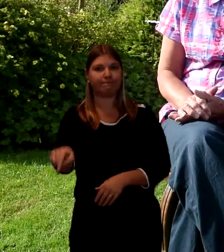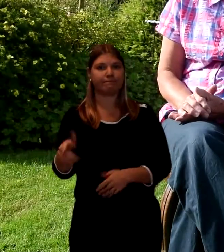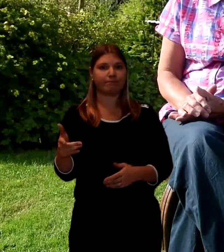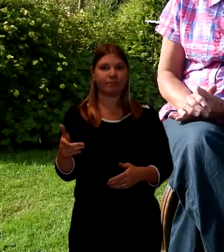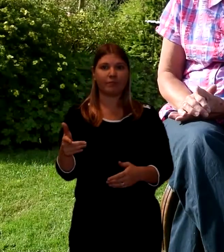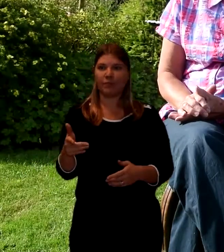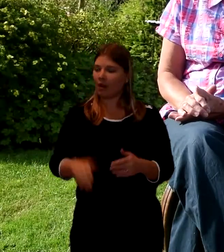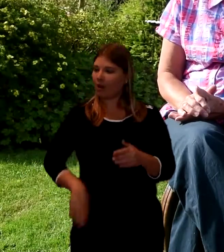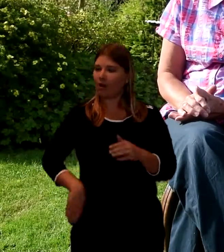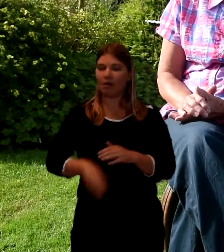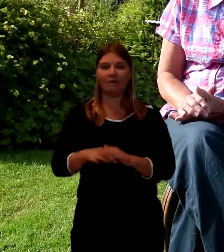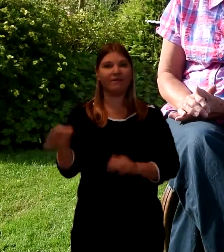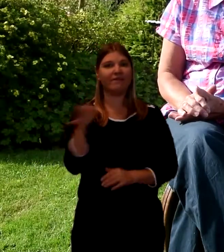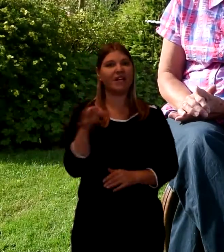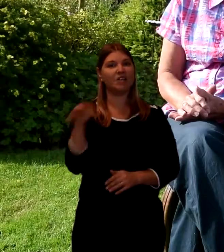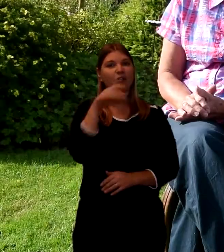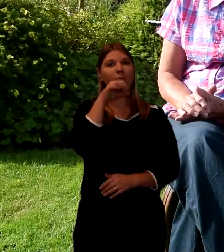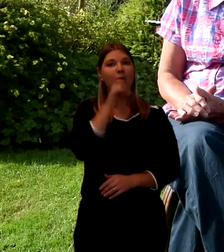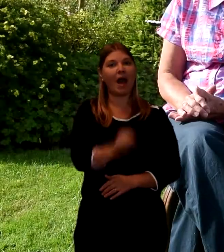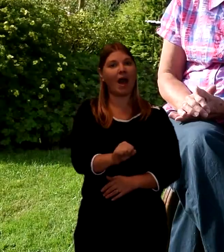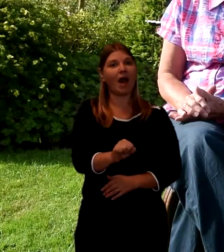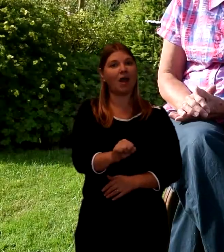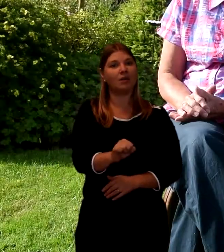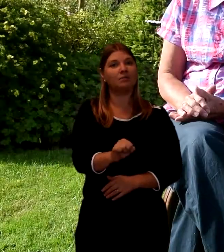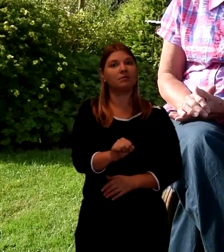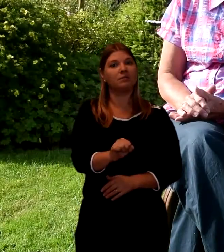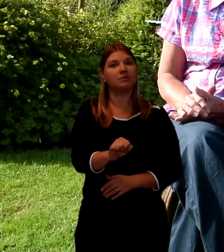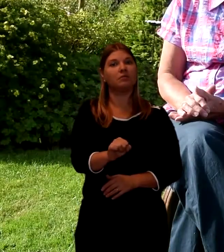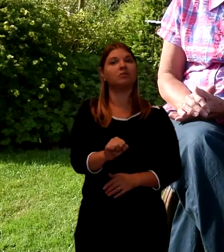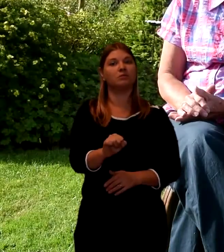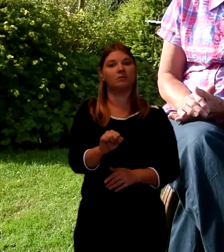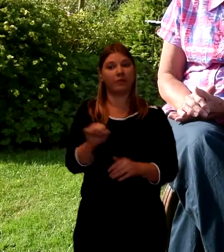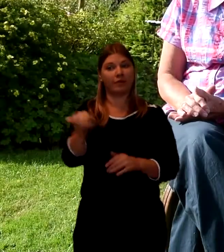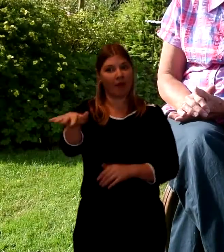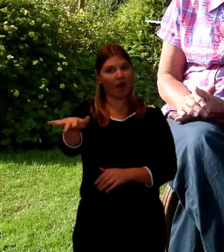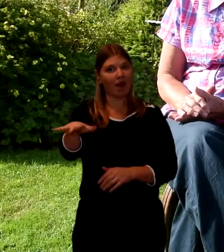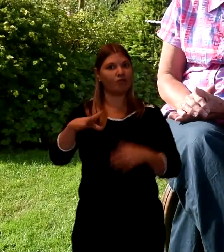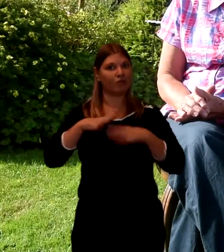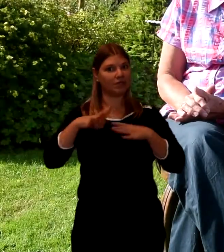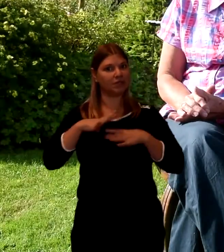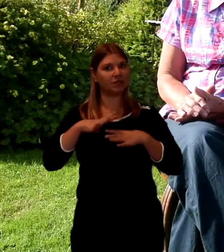the entire village, male population was waiting at the churchyard.